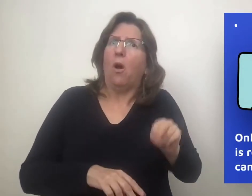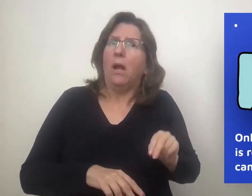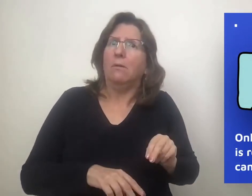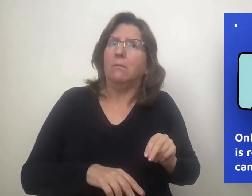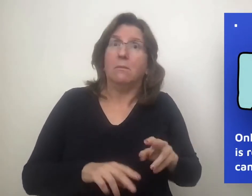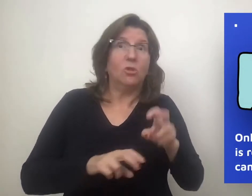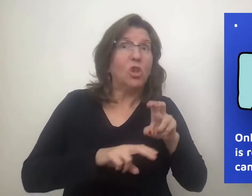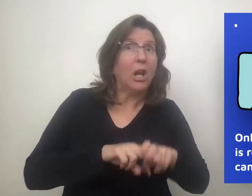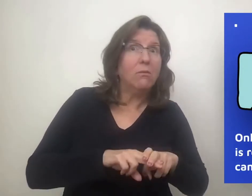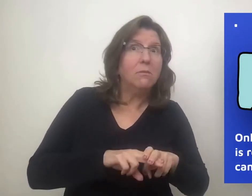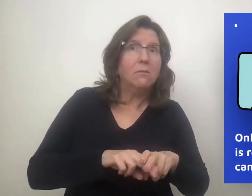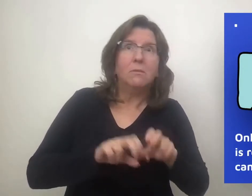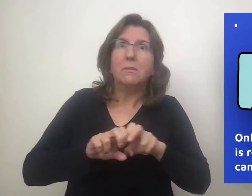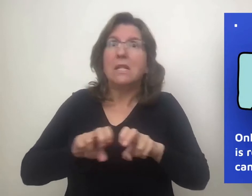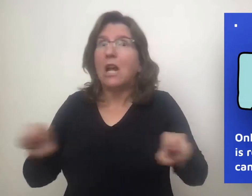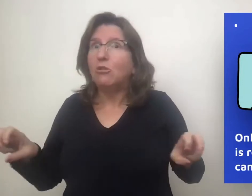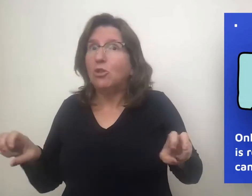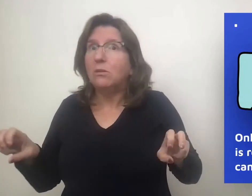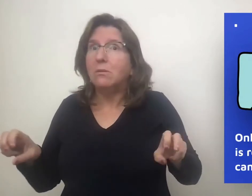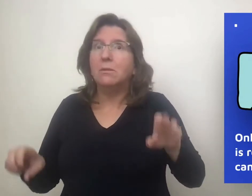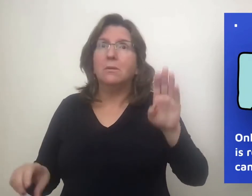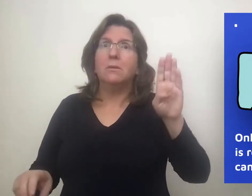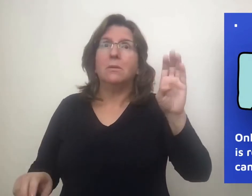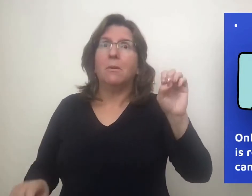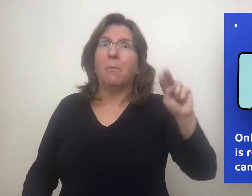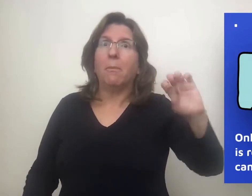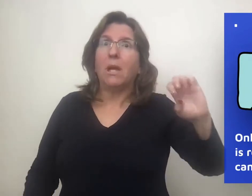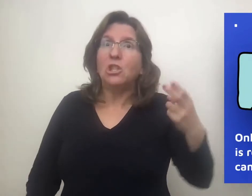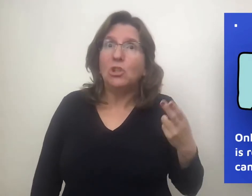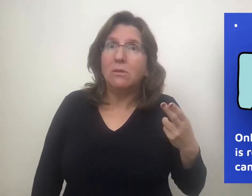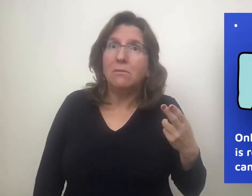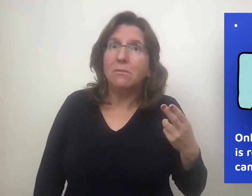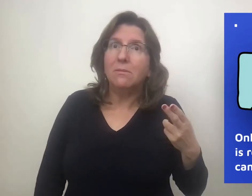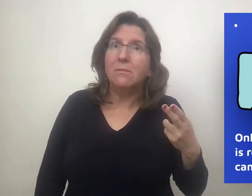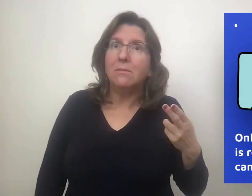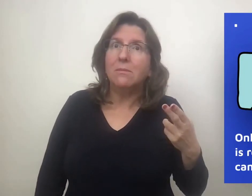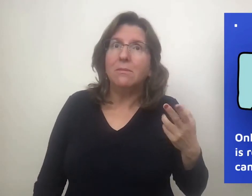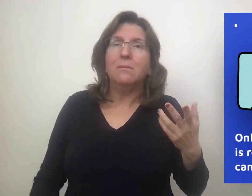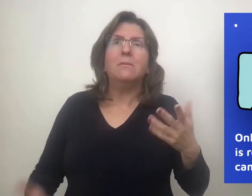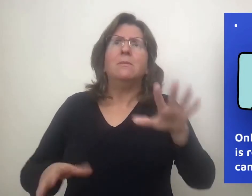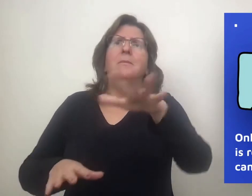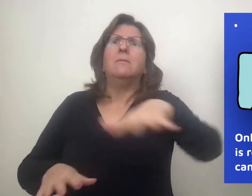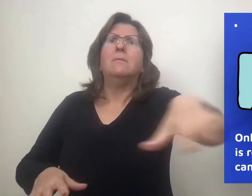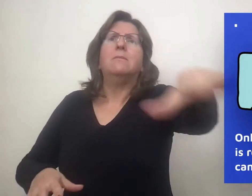If I am sitting down, you don’t know what I am sitting on - - - a chair, a couch, a bench?